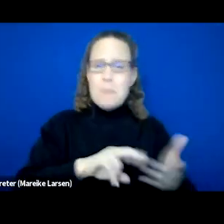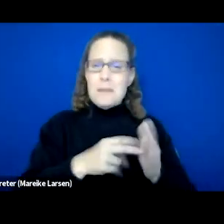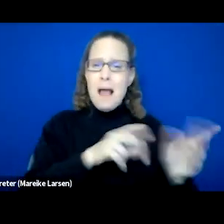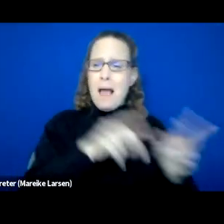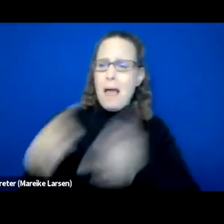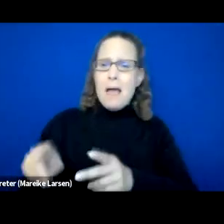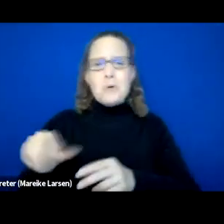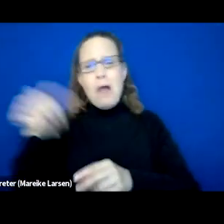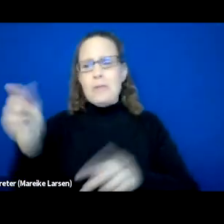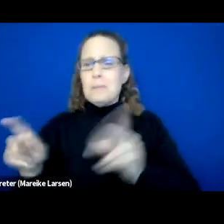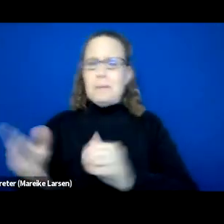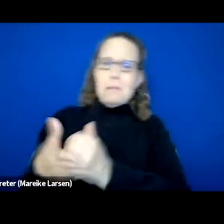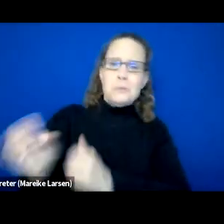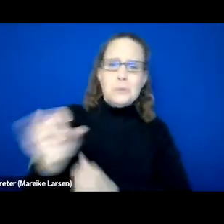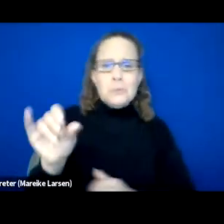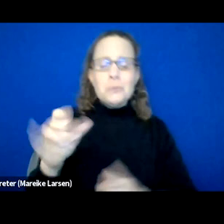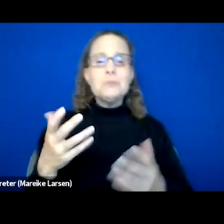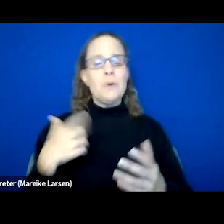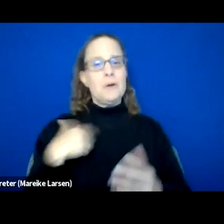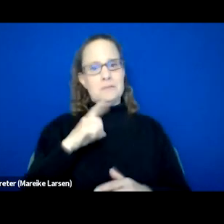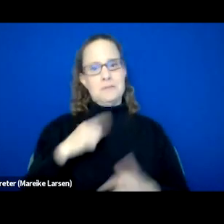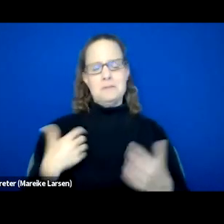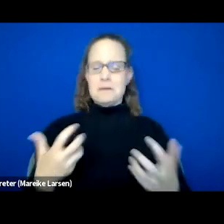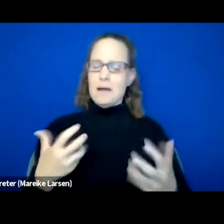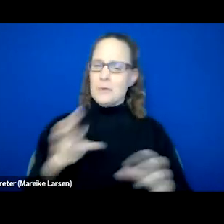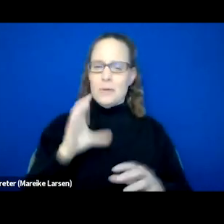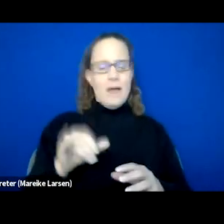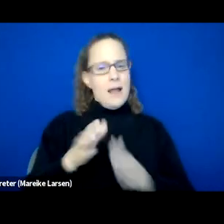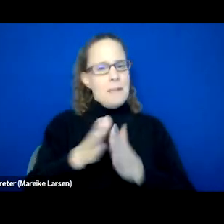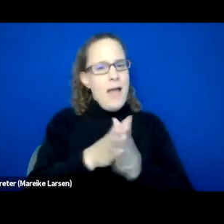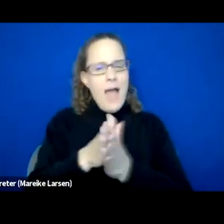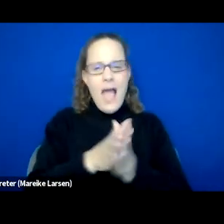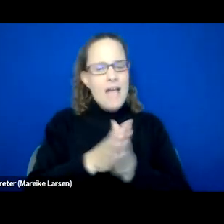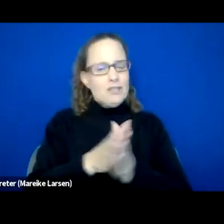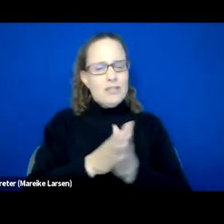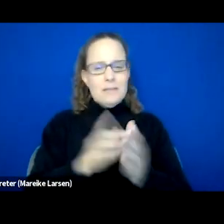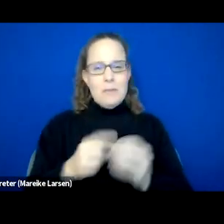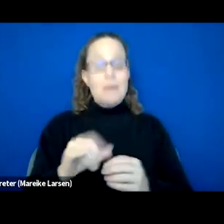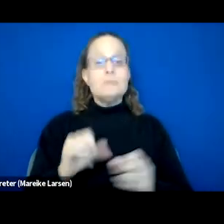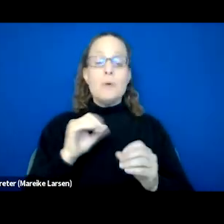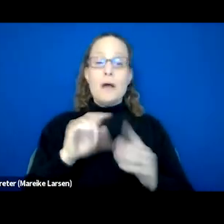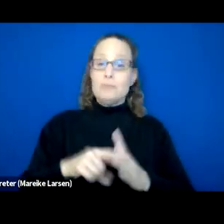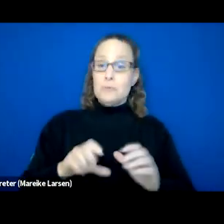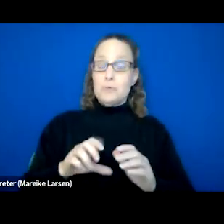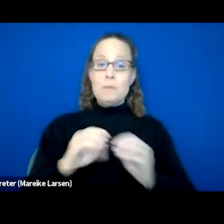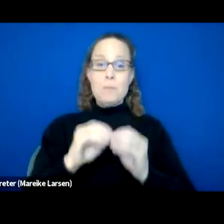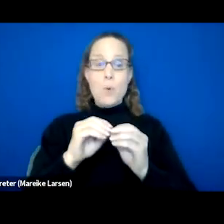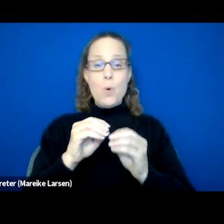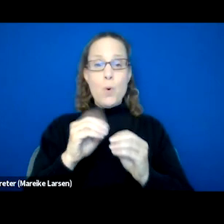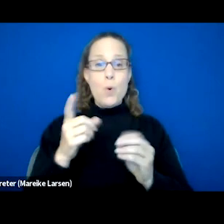So I was just like, you know, I really wanna do this. I'm very passionate about it. So I started doing more outside of, you know, in my neighborhood and I said,